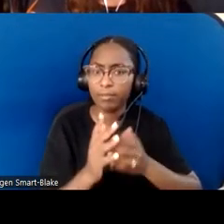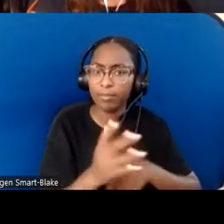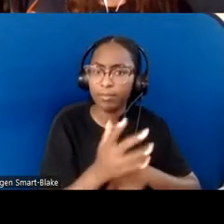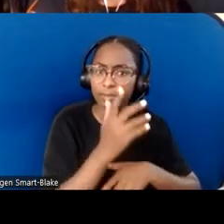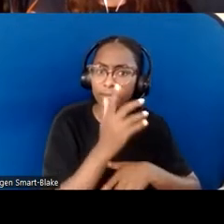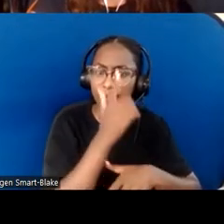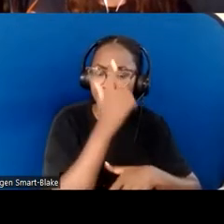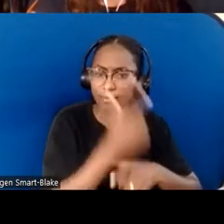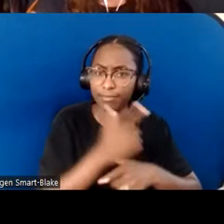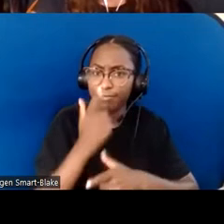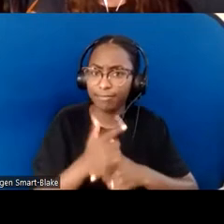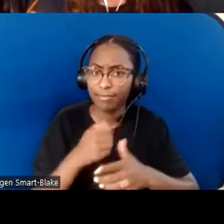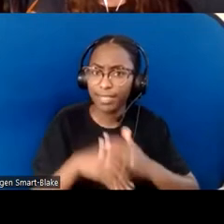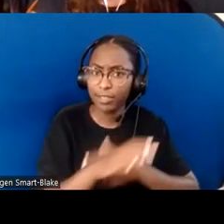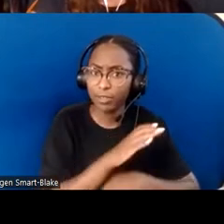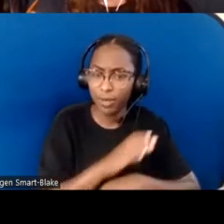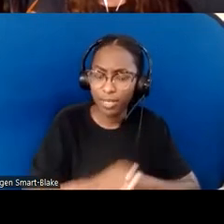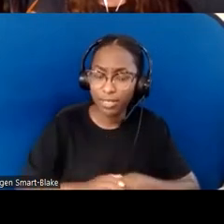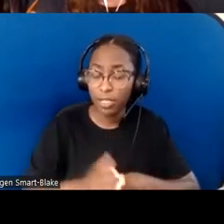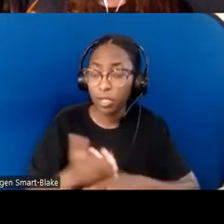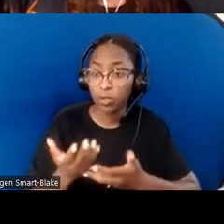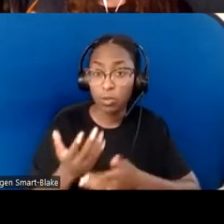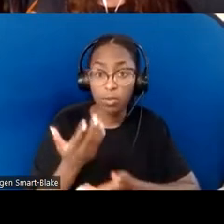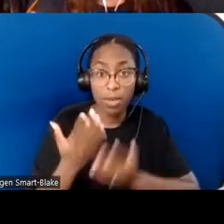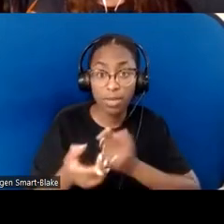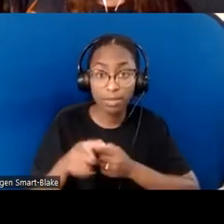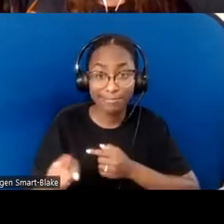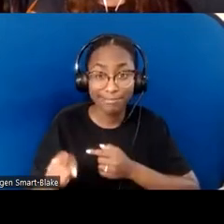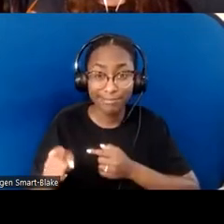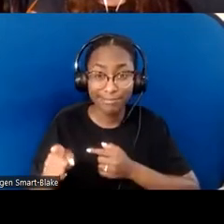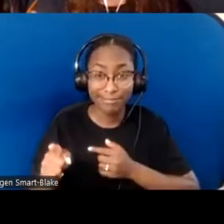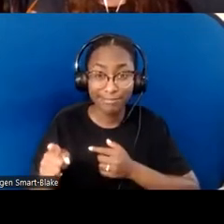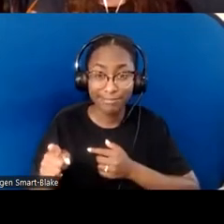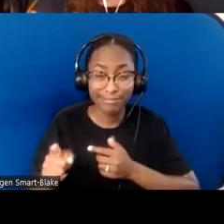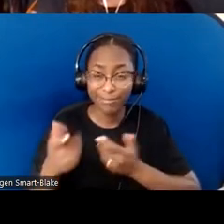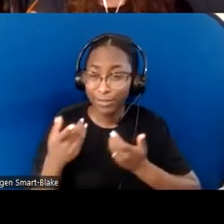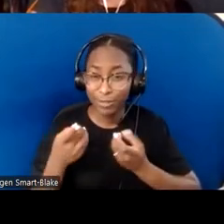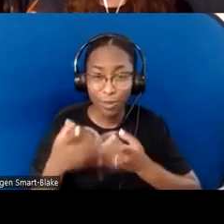Maybe I've got noise-canceling headphones on or something too to help, but it's about relationships